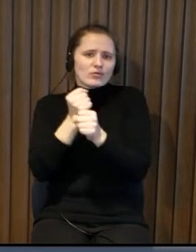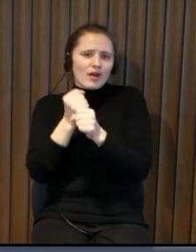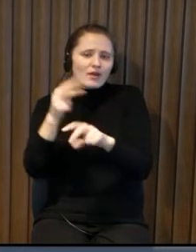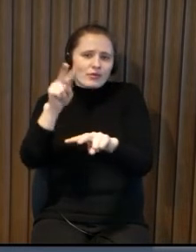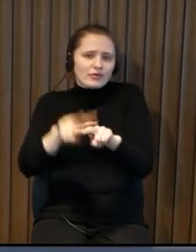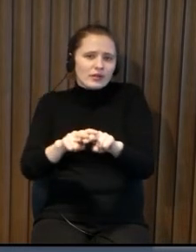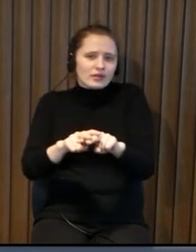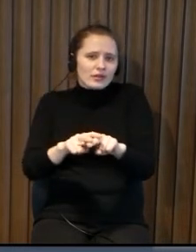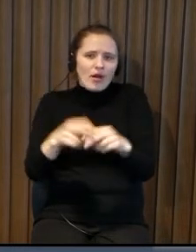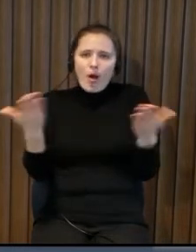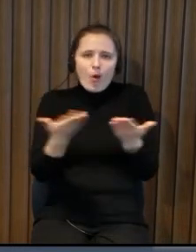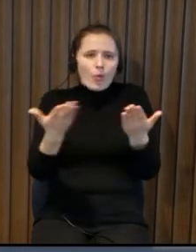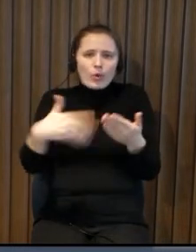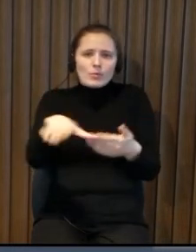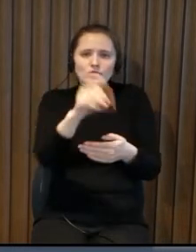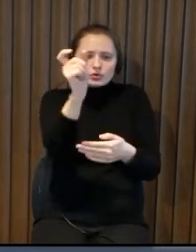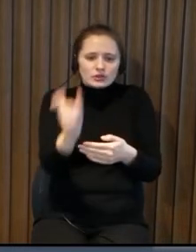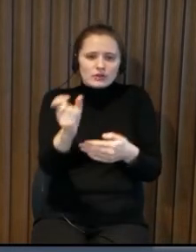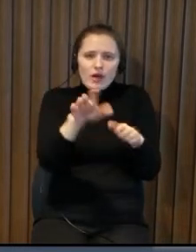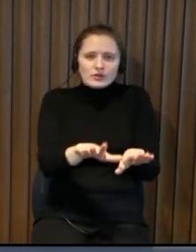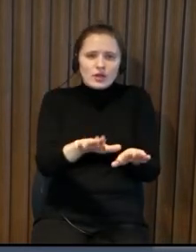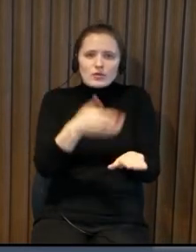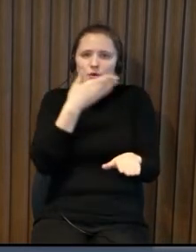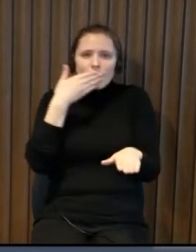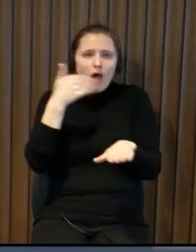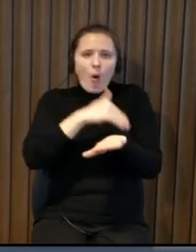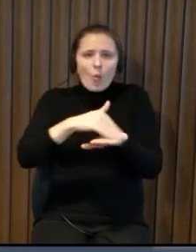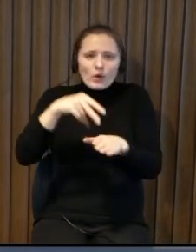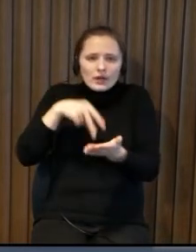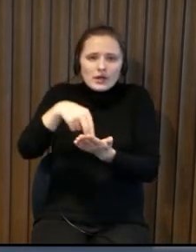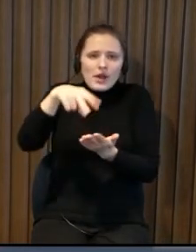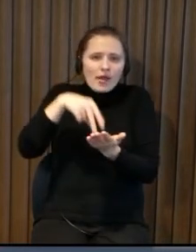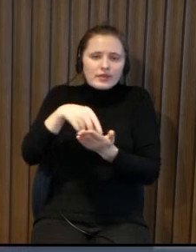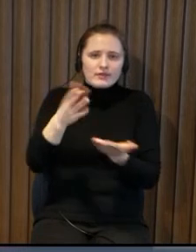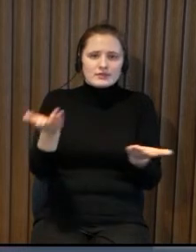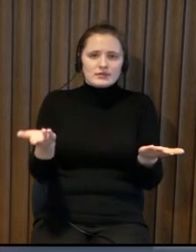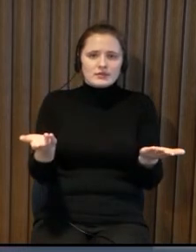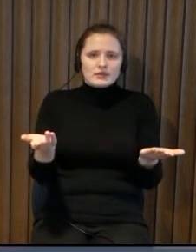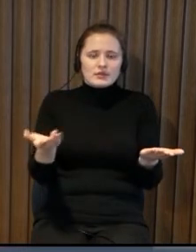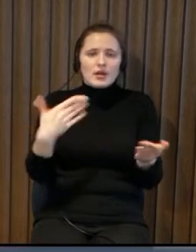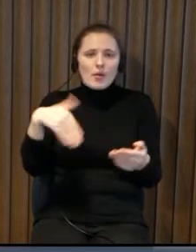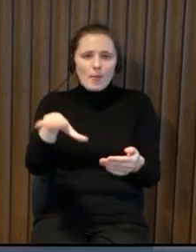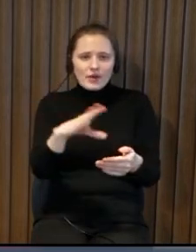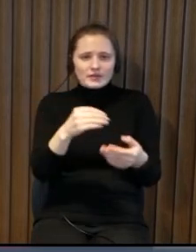working places nothing we just placed them in the middle of nowhere there is no not even a pavement